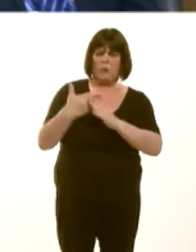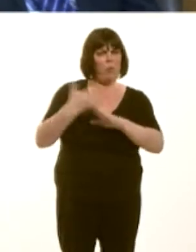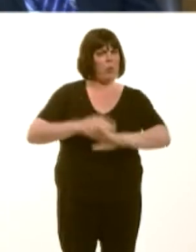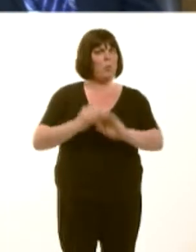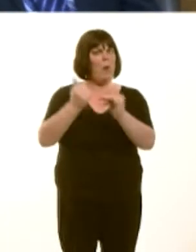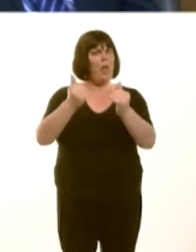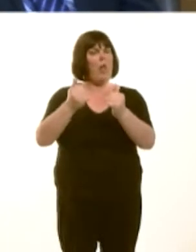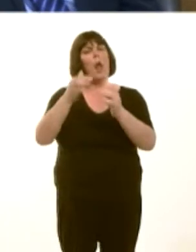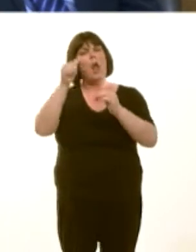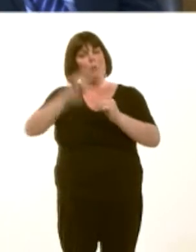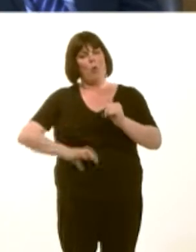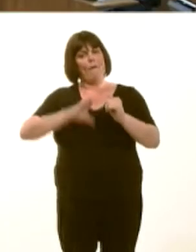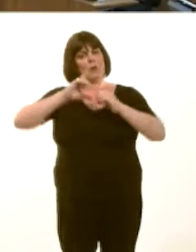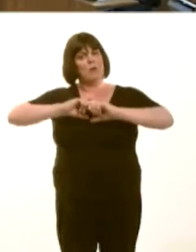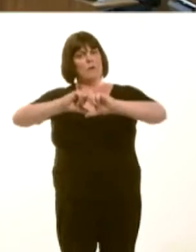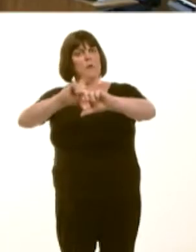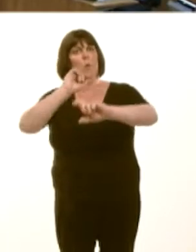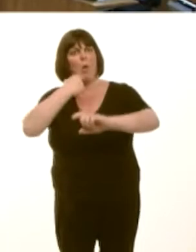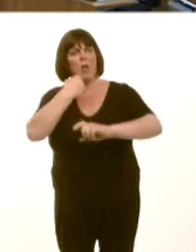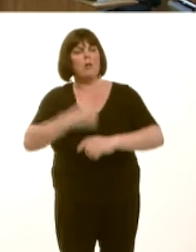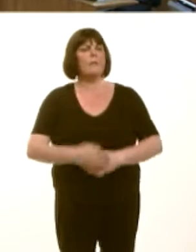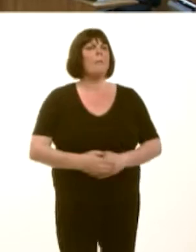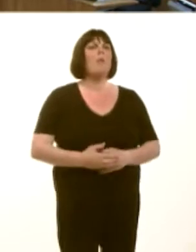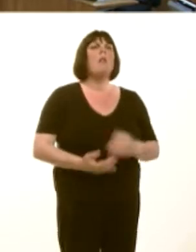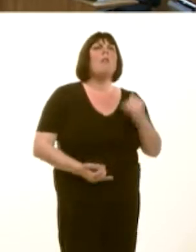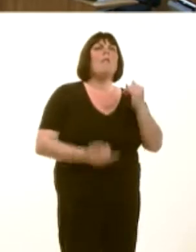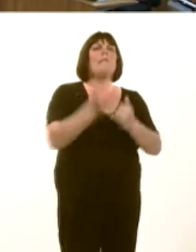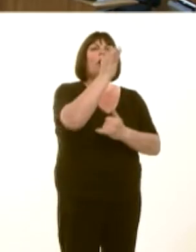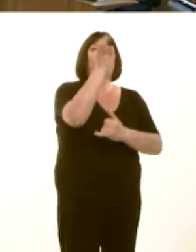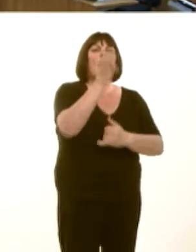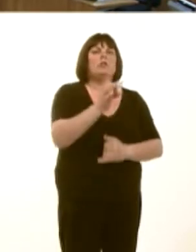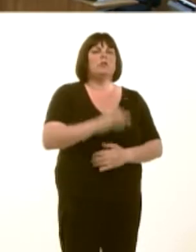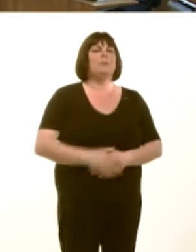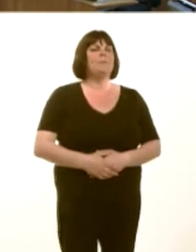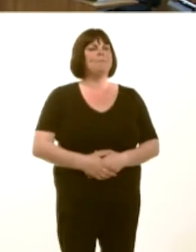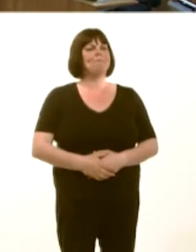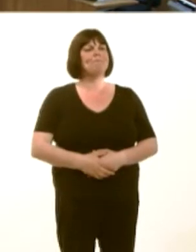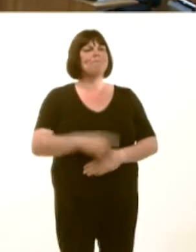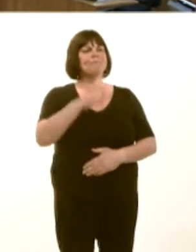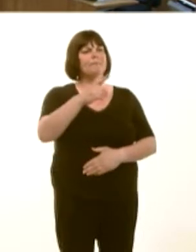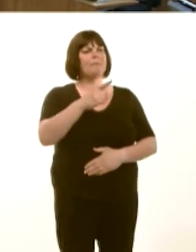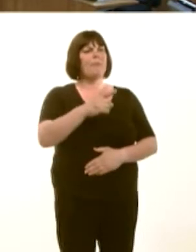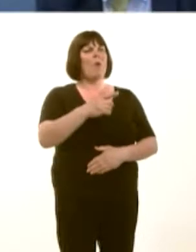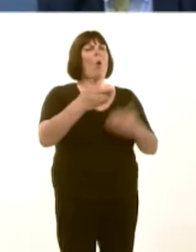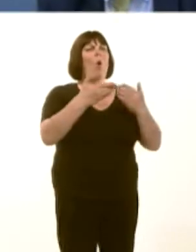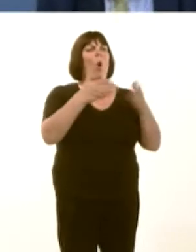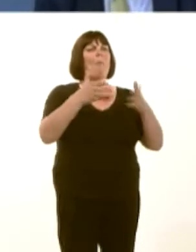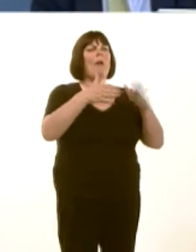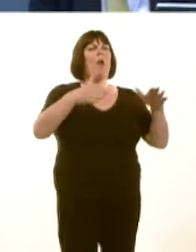Y Llywydd / The Presiding Officer: And finally, Peter Black. Peter Black: 15. A wnaiff y Gweinidog ddatganiad am bolisi Llywodraeth Cymru ar gloddio glo brig? OAQ(4)2227(FM) Carwyn Jones: Yes.